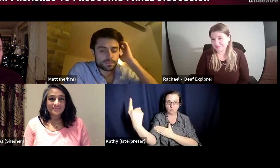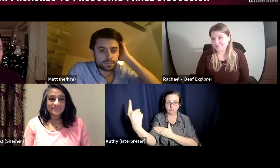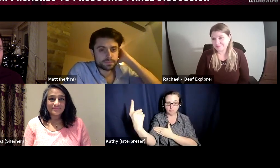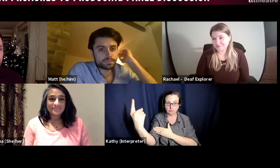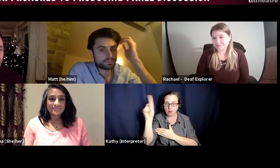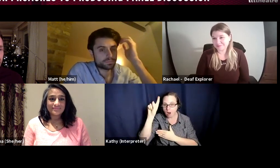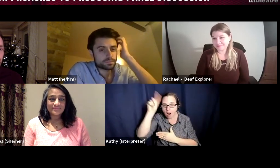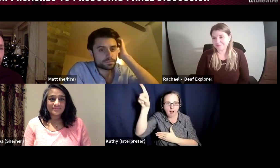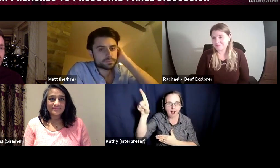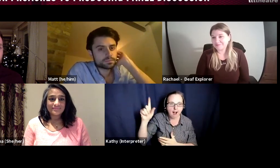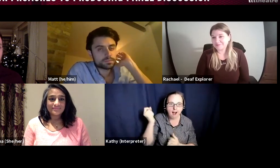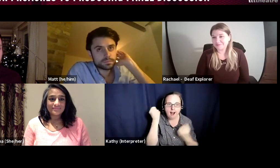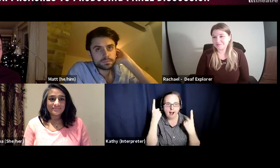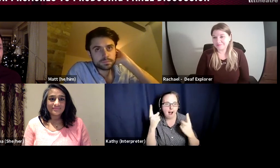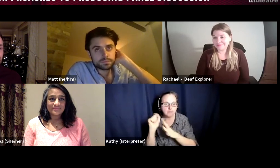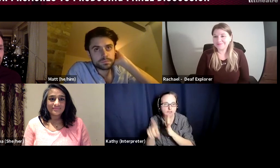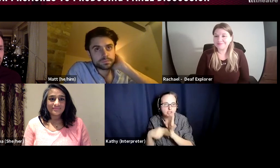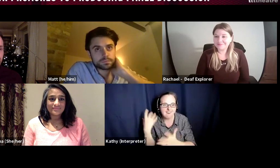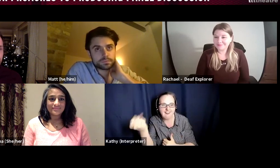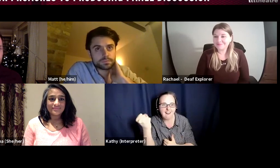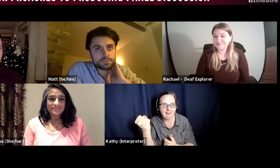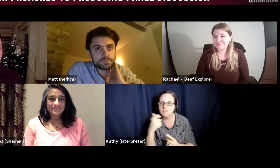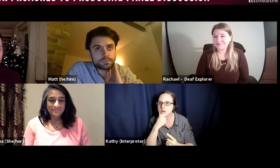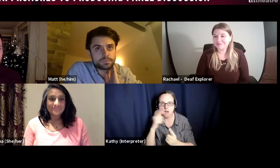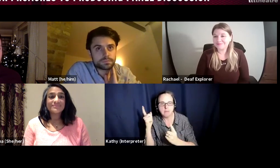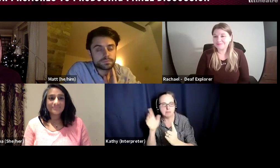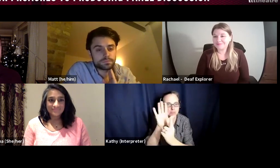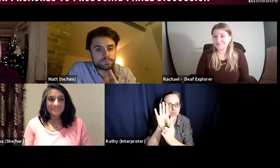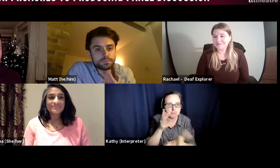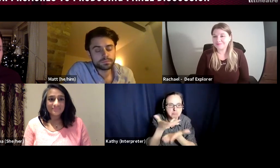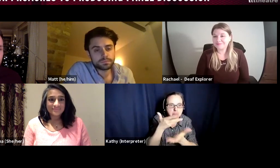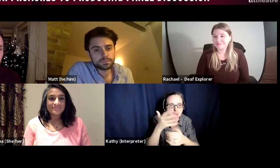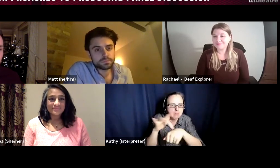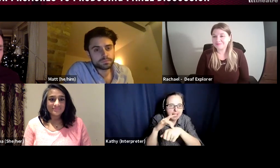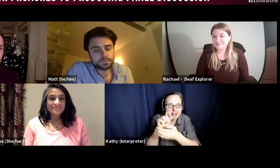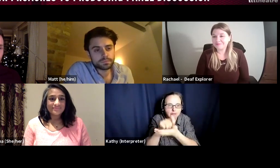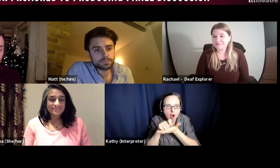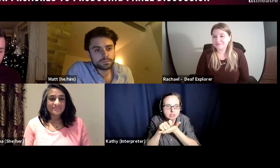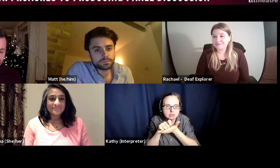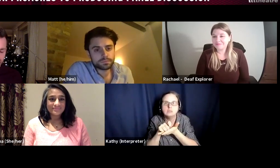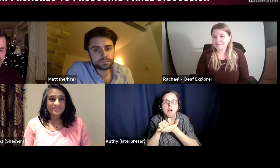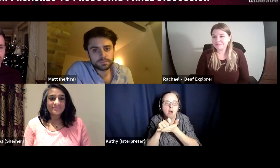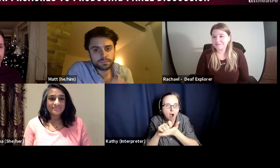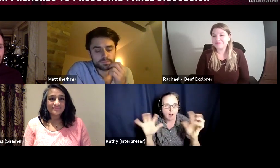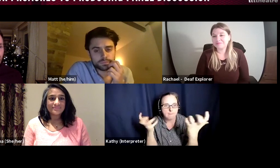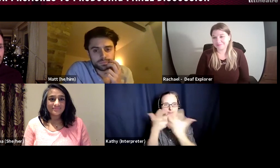project, approaches a play right and director and then puts up a creative team and a cast,